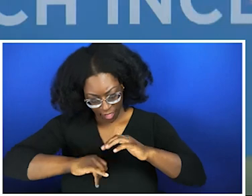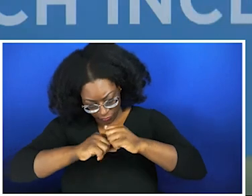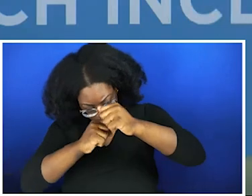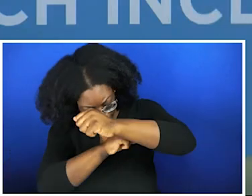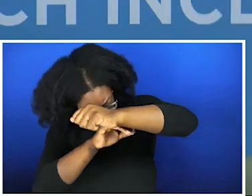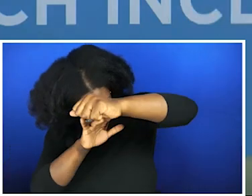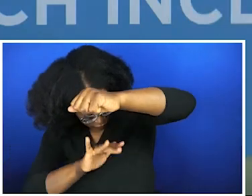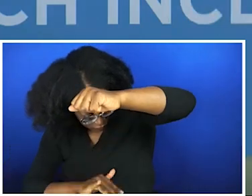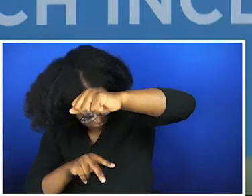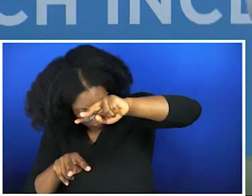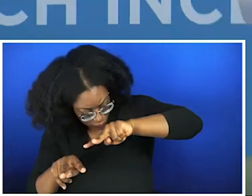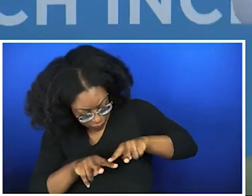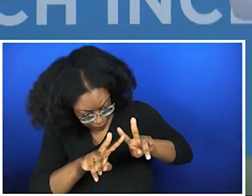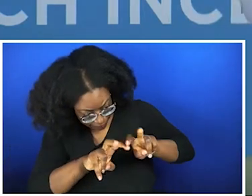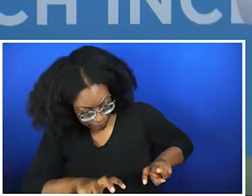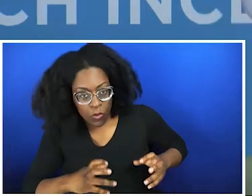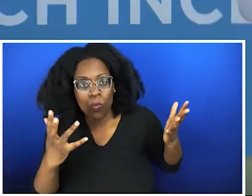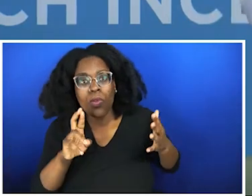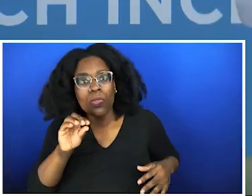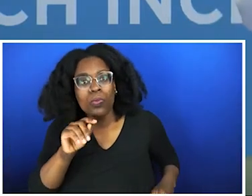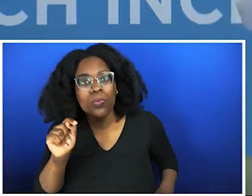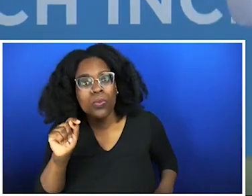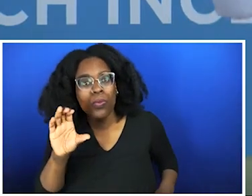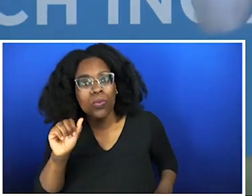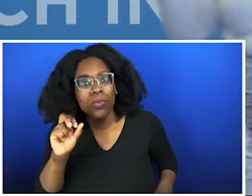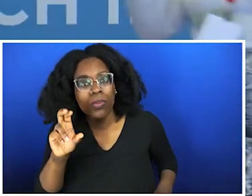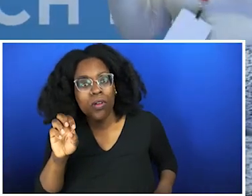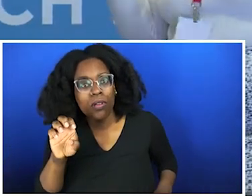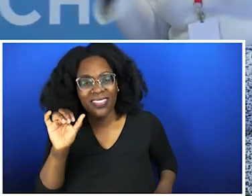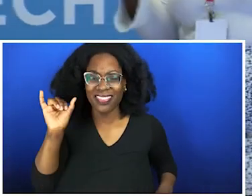means addressing the root cause. How do I be that change agents to come in and shift